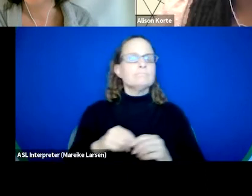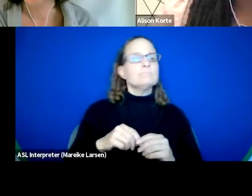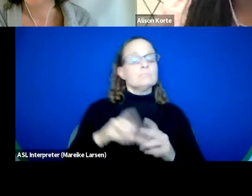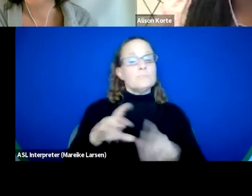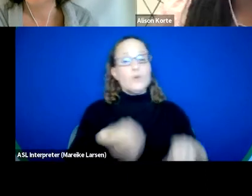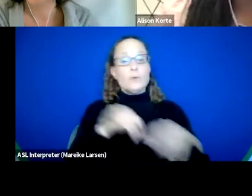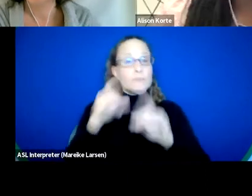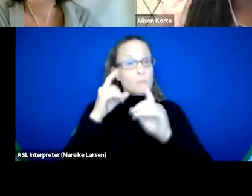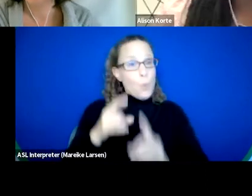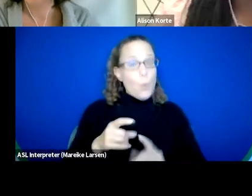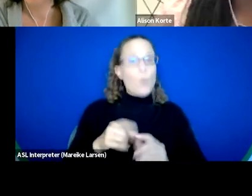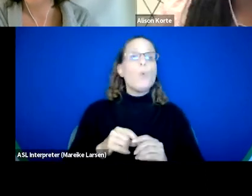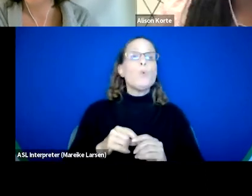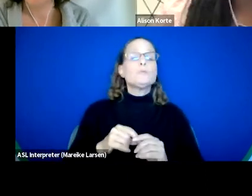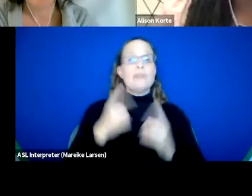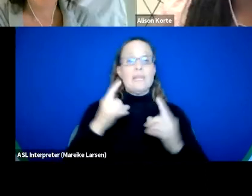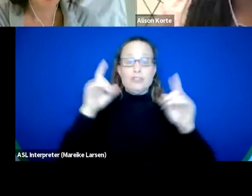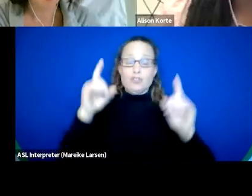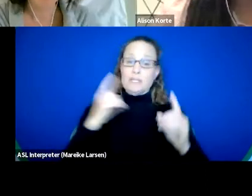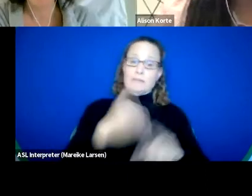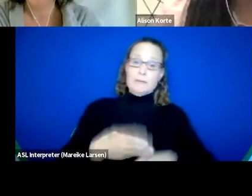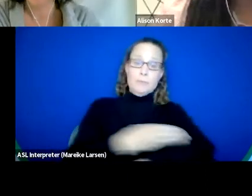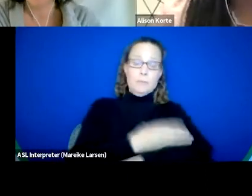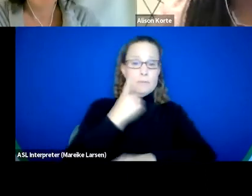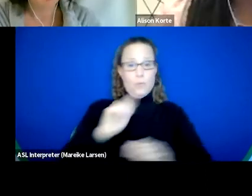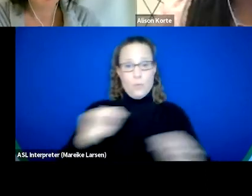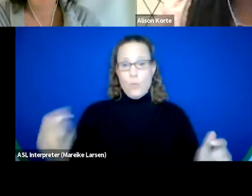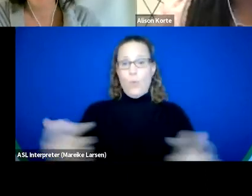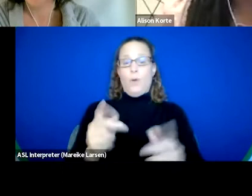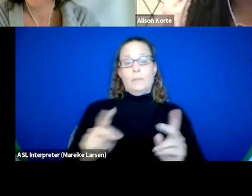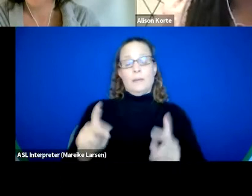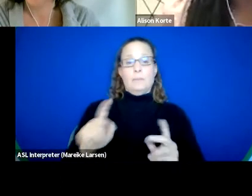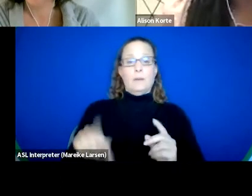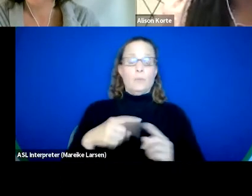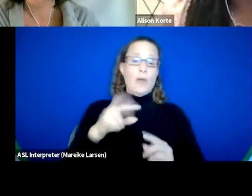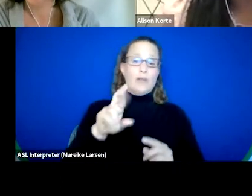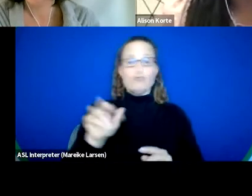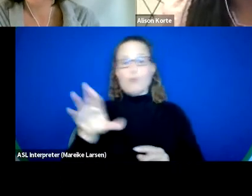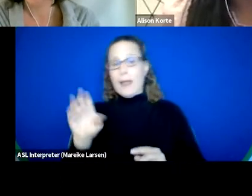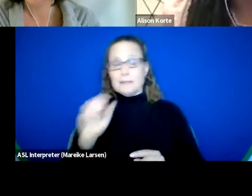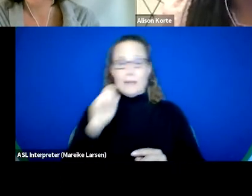right goals that achieve improvement for everyone when demographics such as race, ethnicity, ability, gender,